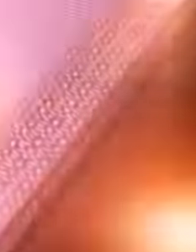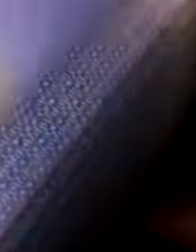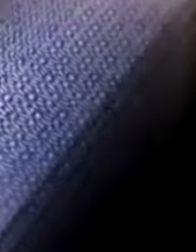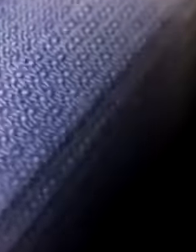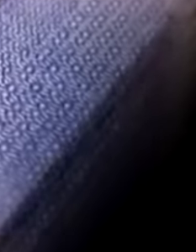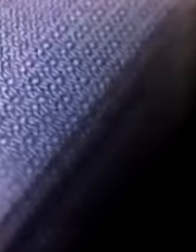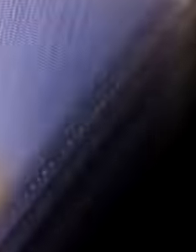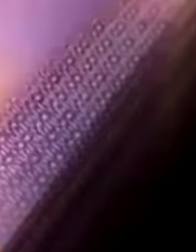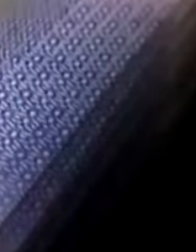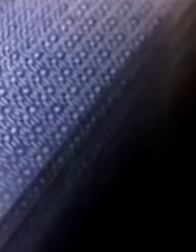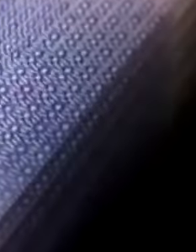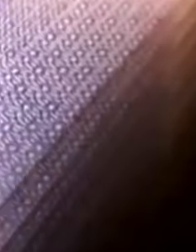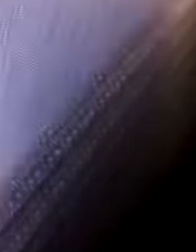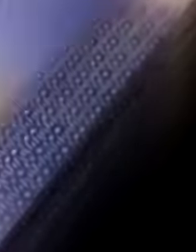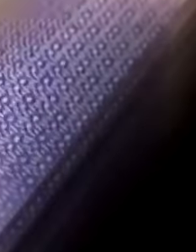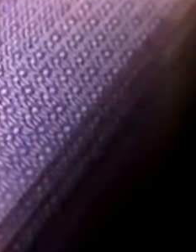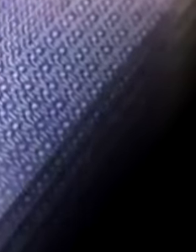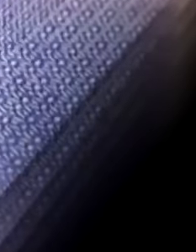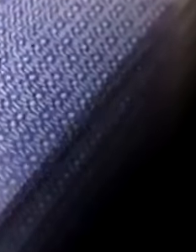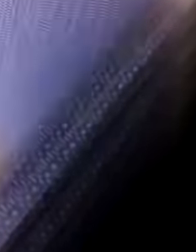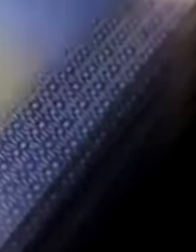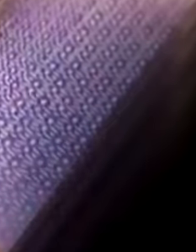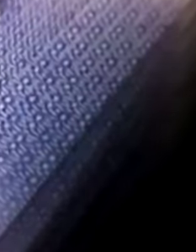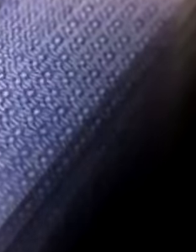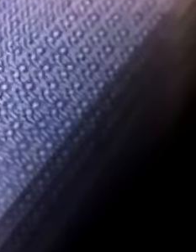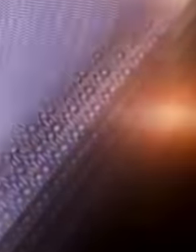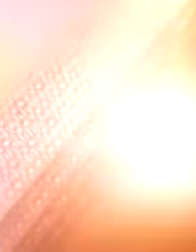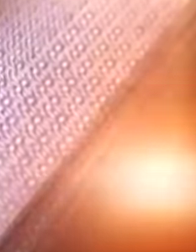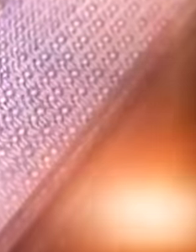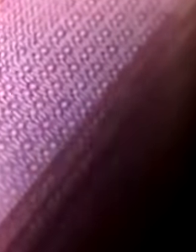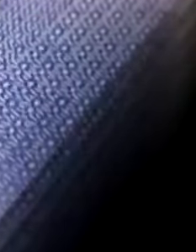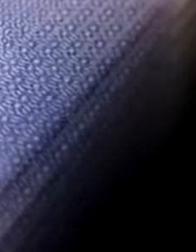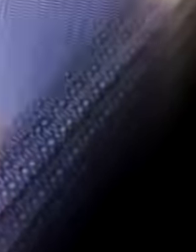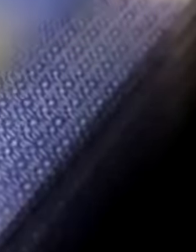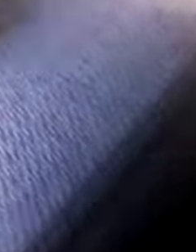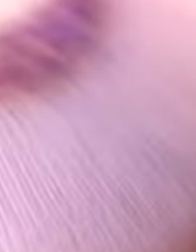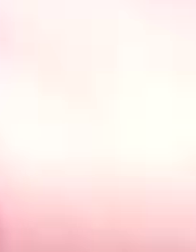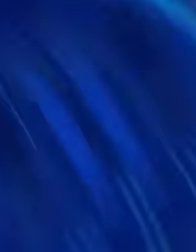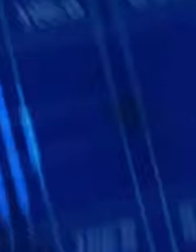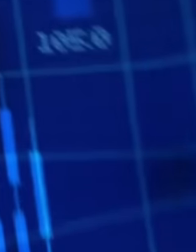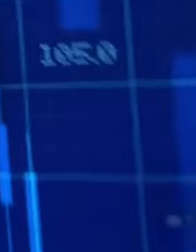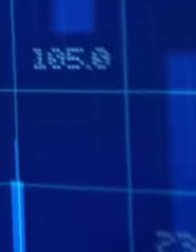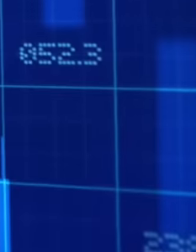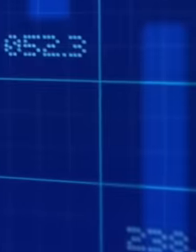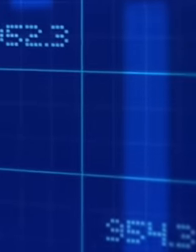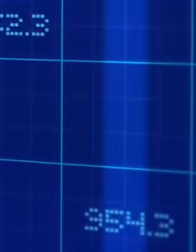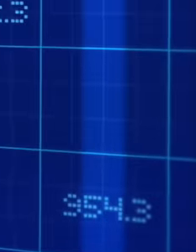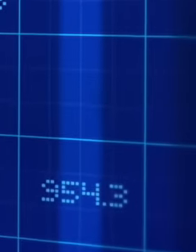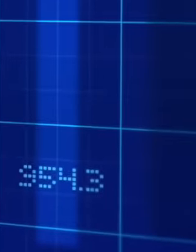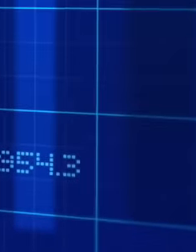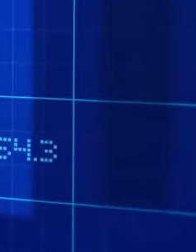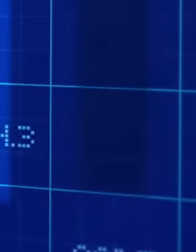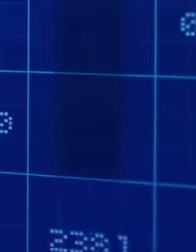receive a single peso in advertising payments. of the Federal Government and this is causing